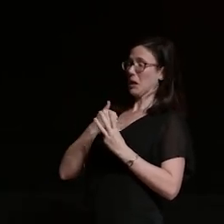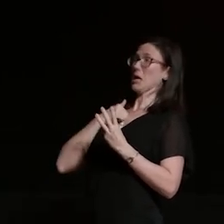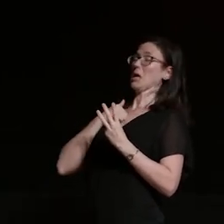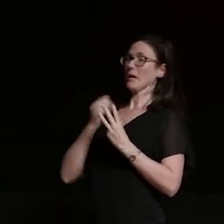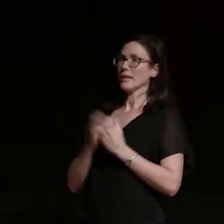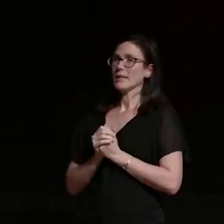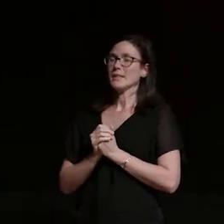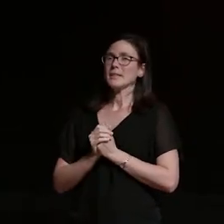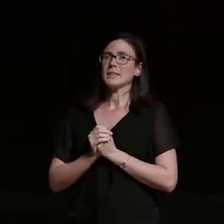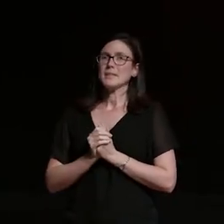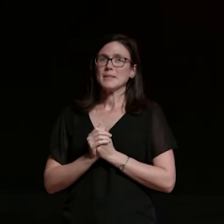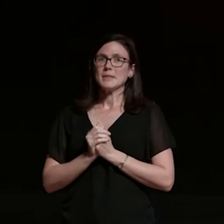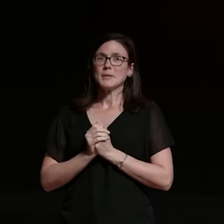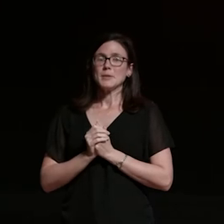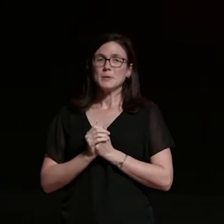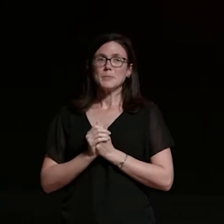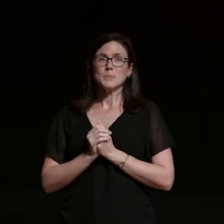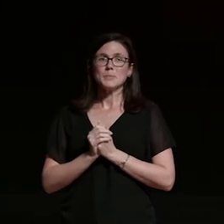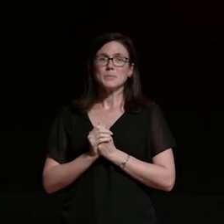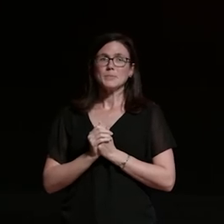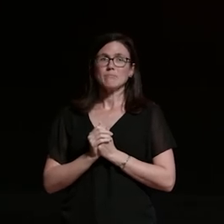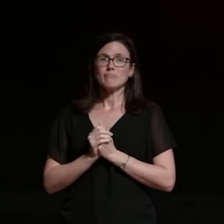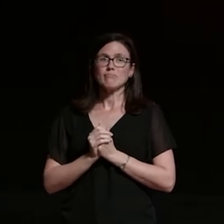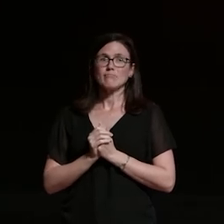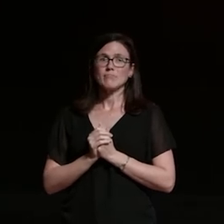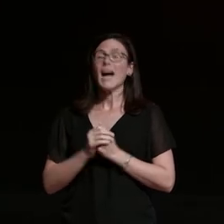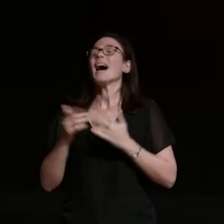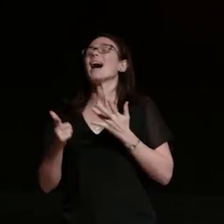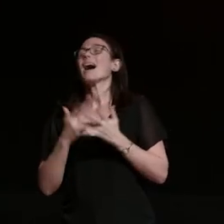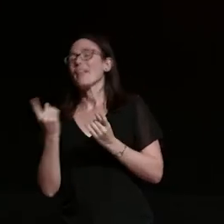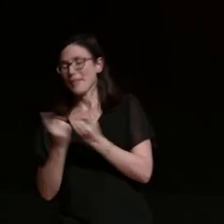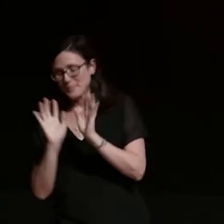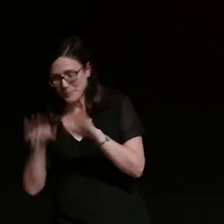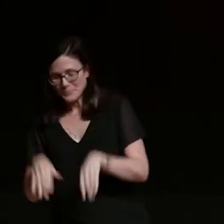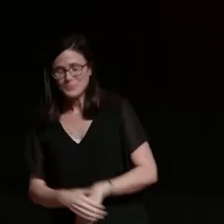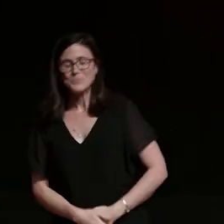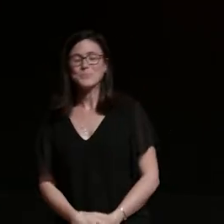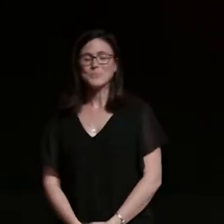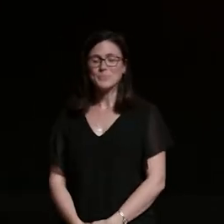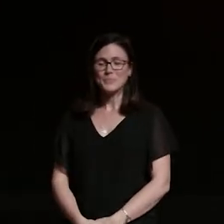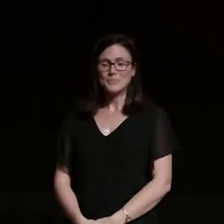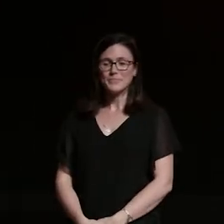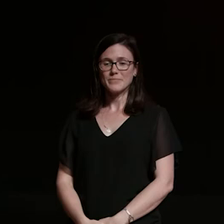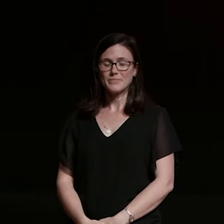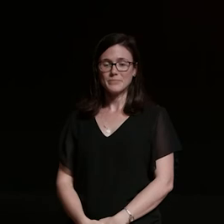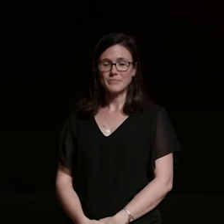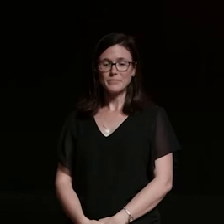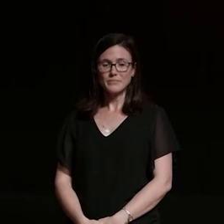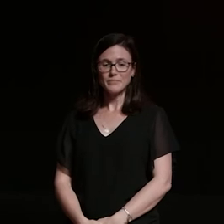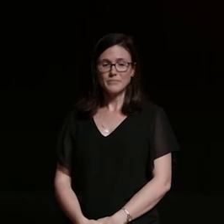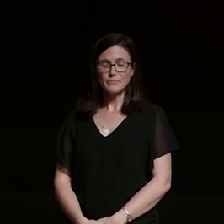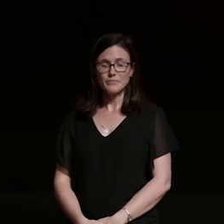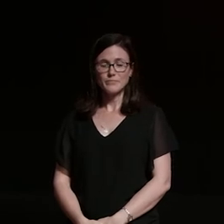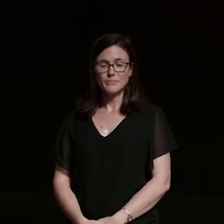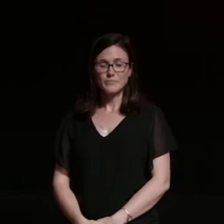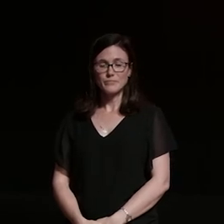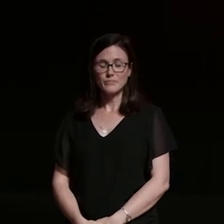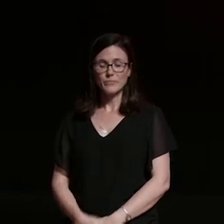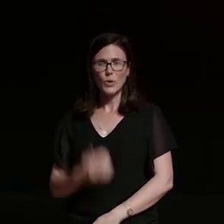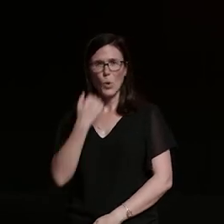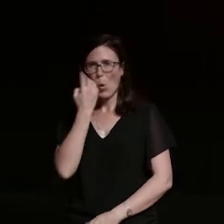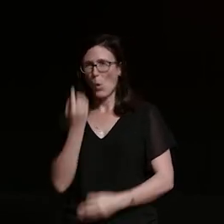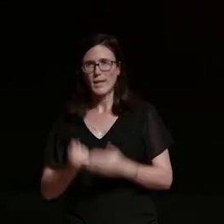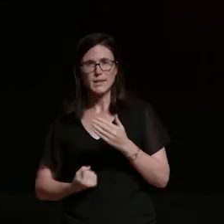oh what else is this oh yes oh yeah and then there's always the ever lingering so did your dad